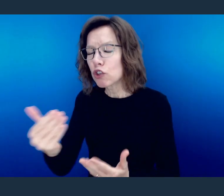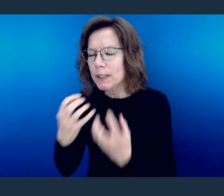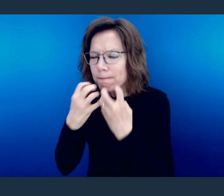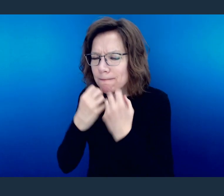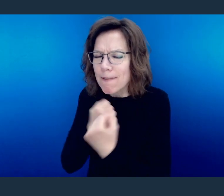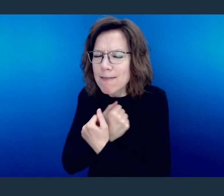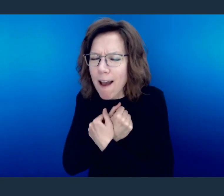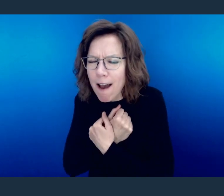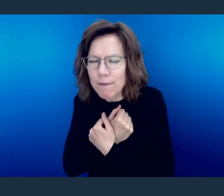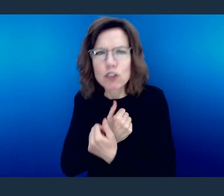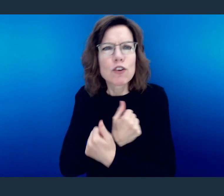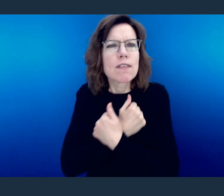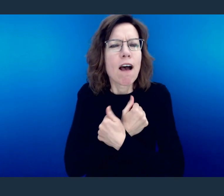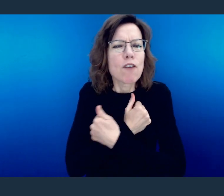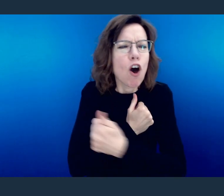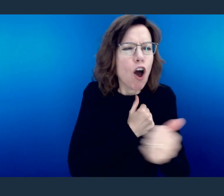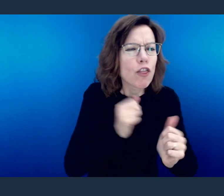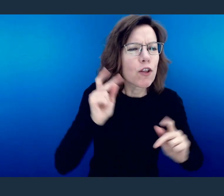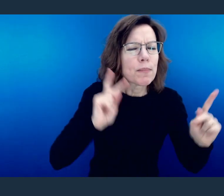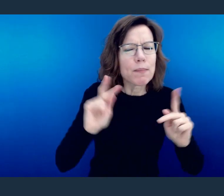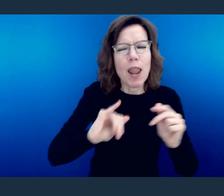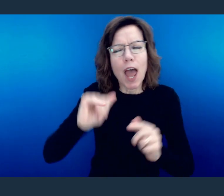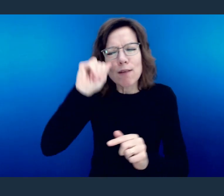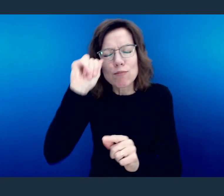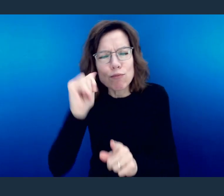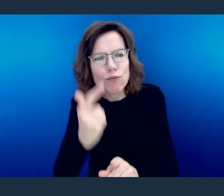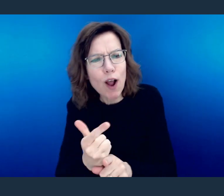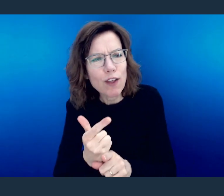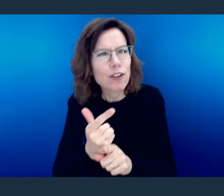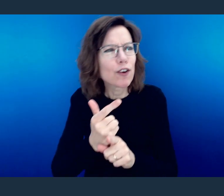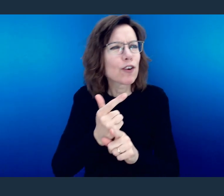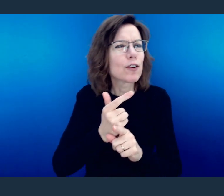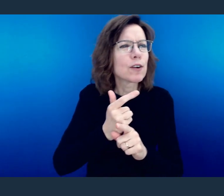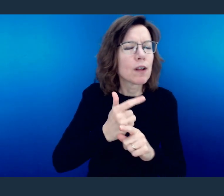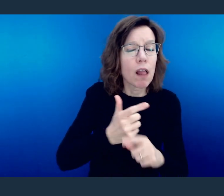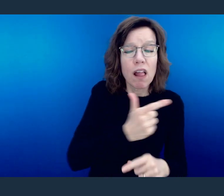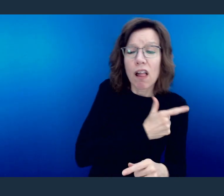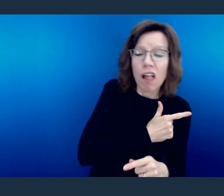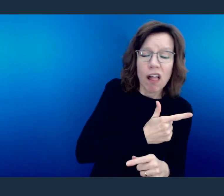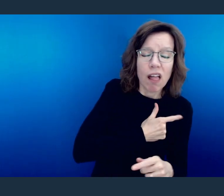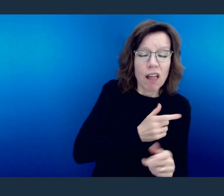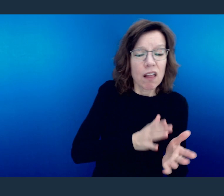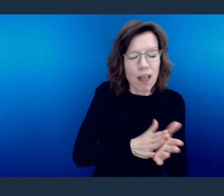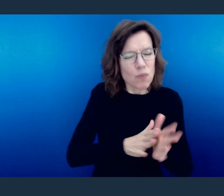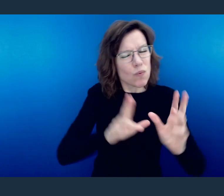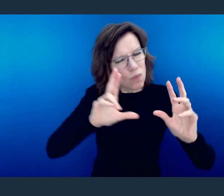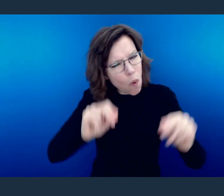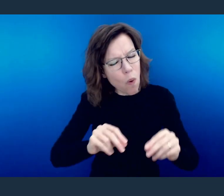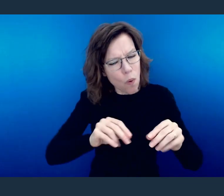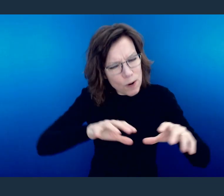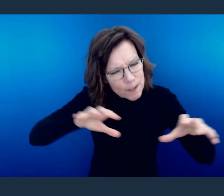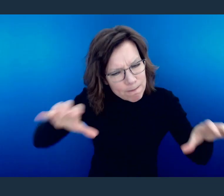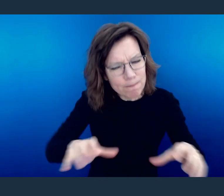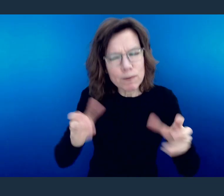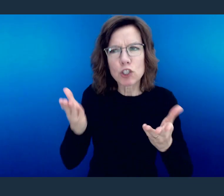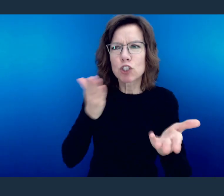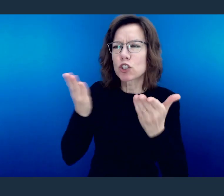Outdo one another in showing honor. Do not be slothful in zeal, be fervent in Spirit, serve the Lord.